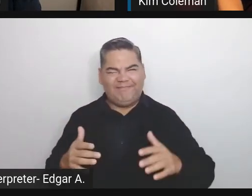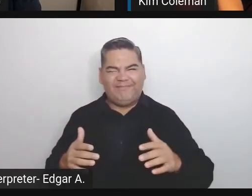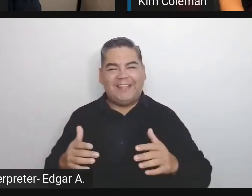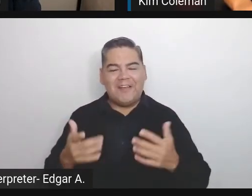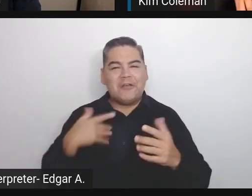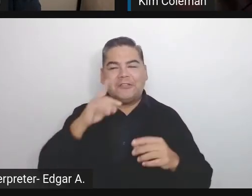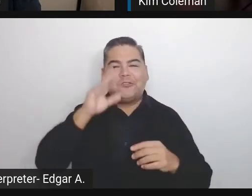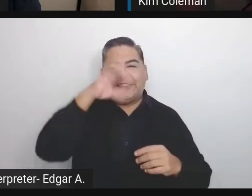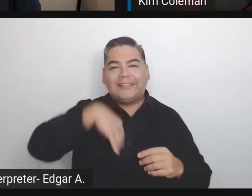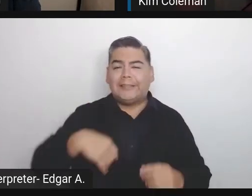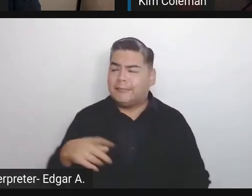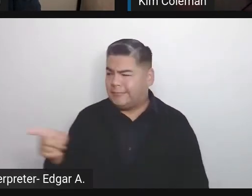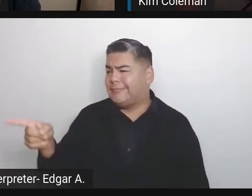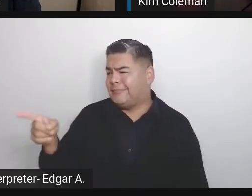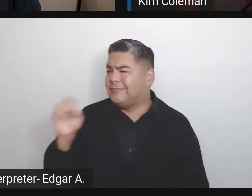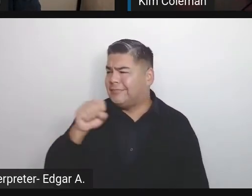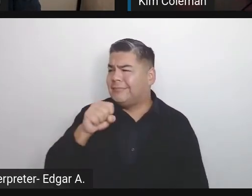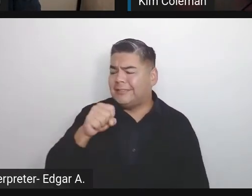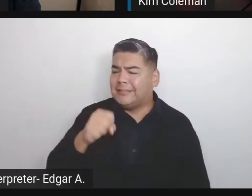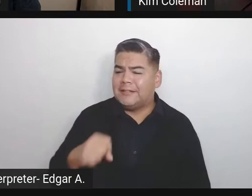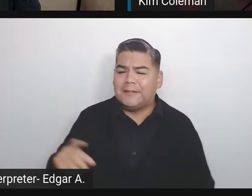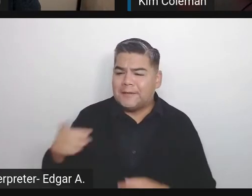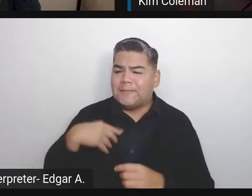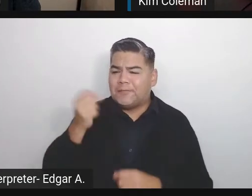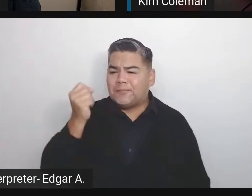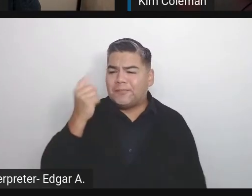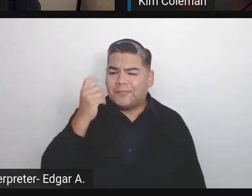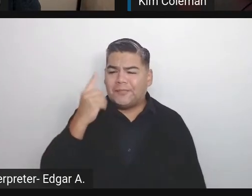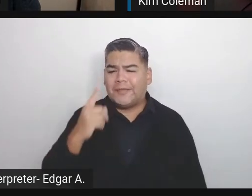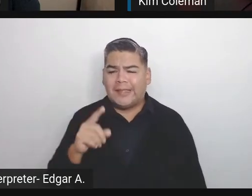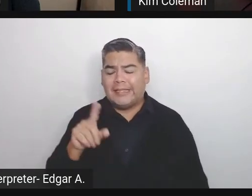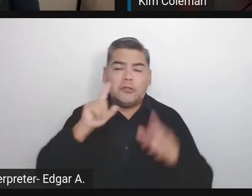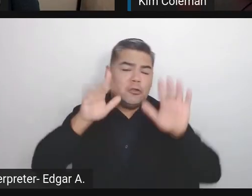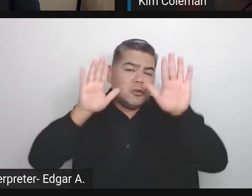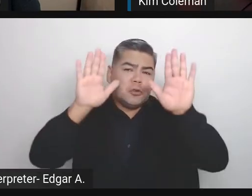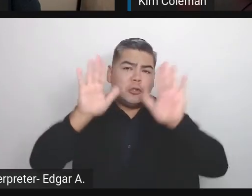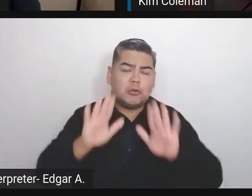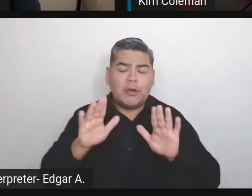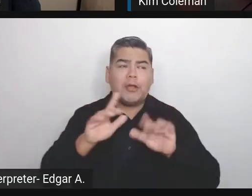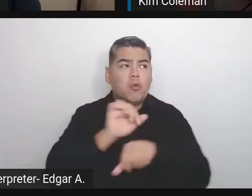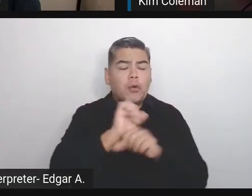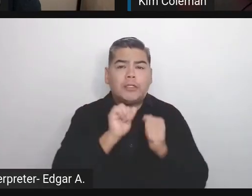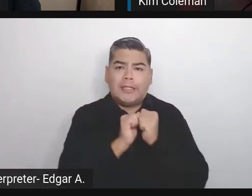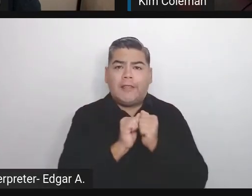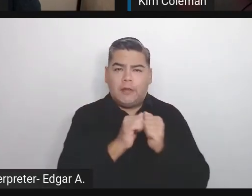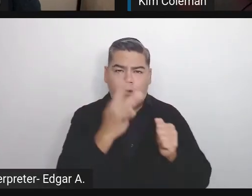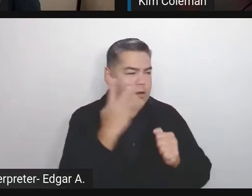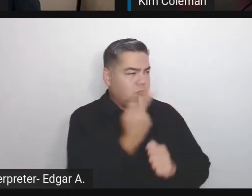in our specializations worked really great together because she's a front-end developer